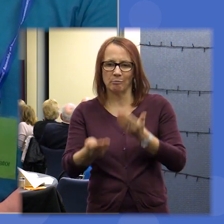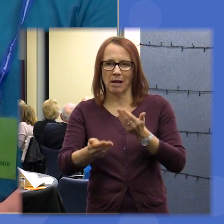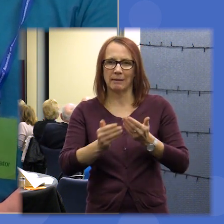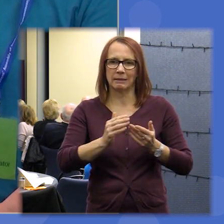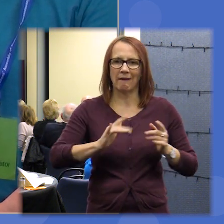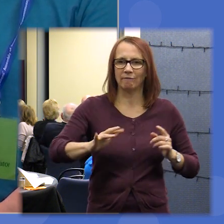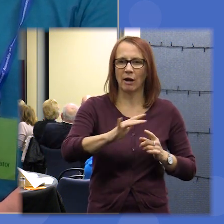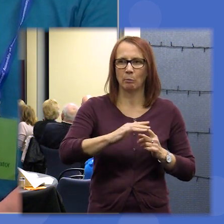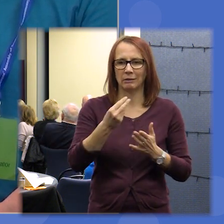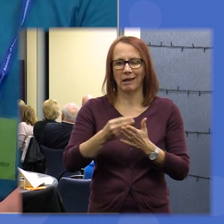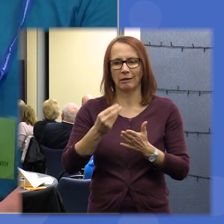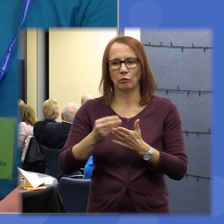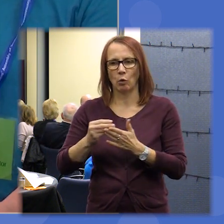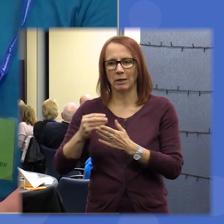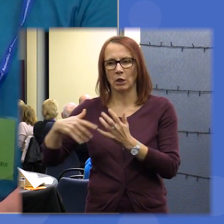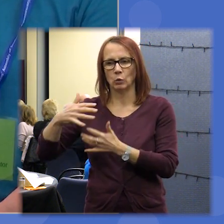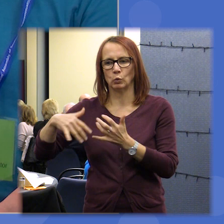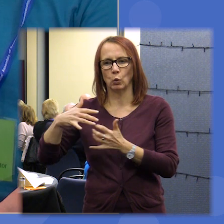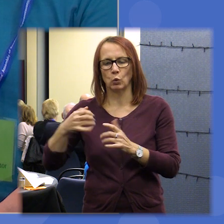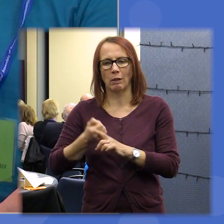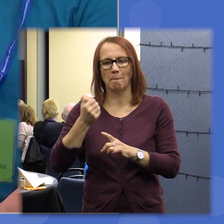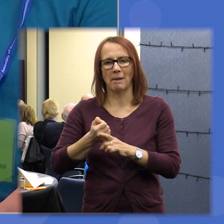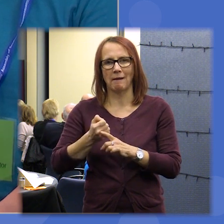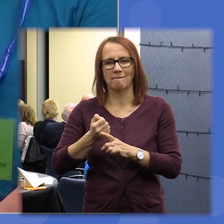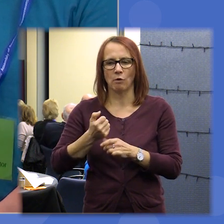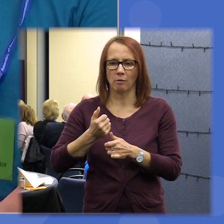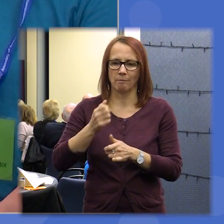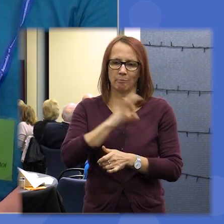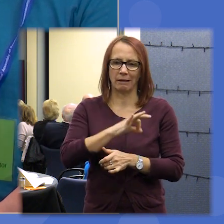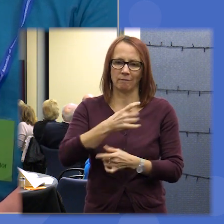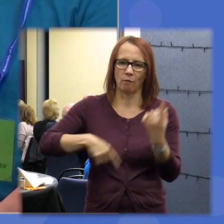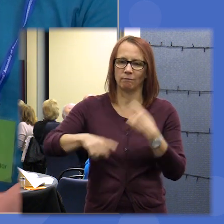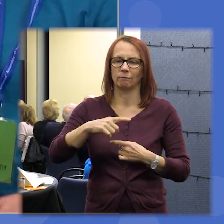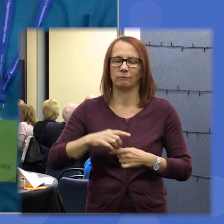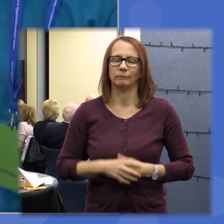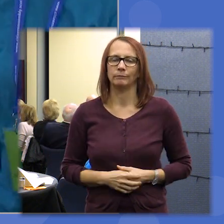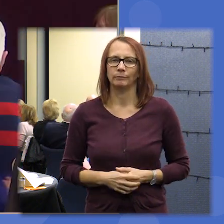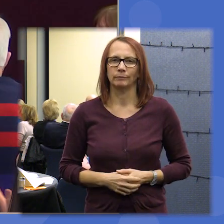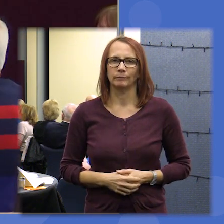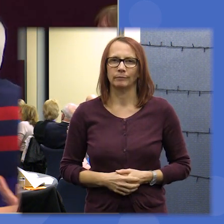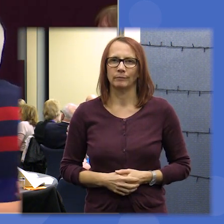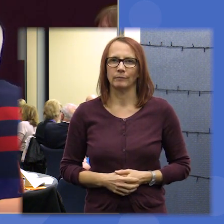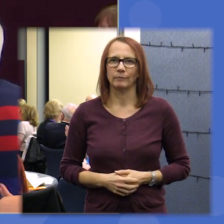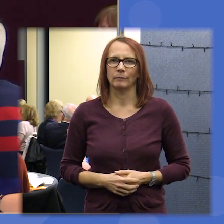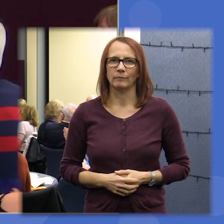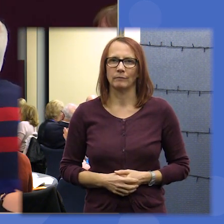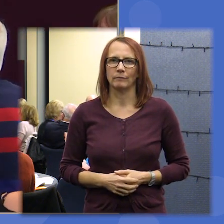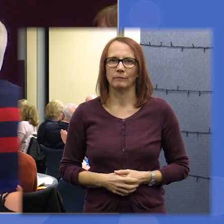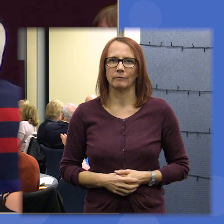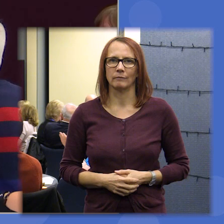economic and social impact for the good of our country and its essence thank you